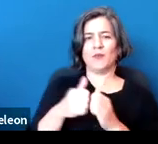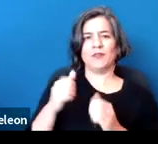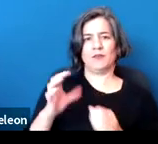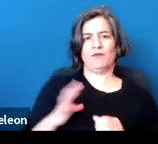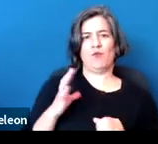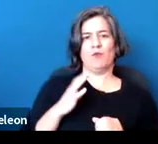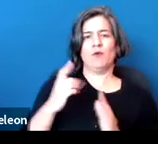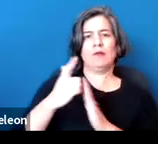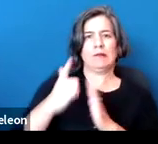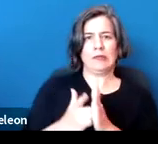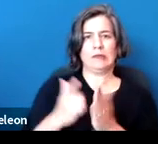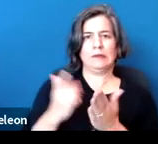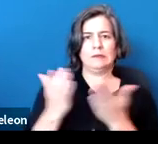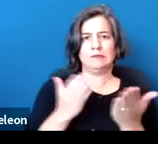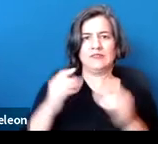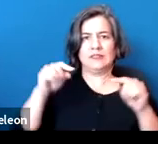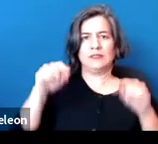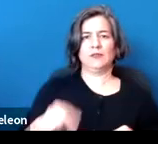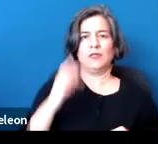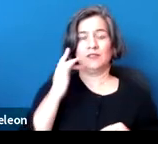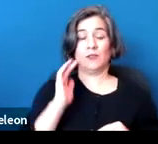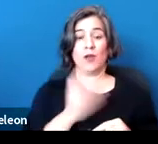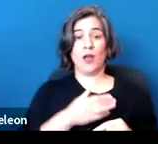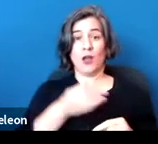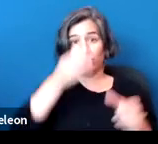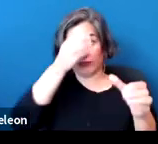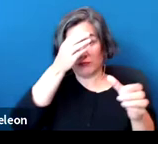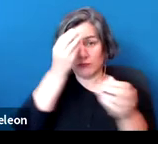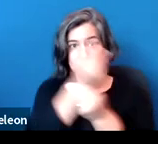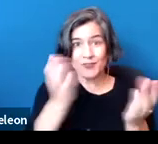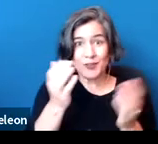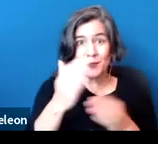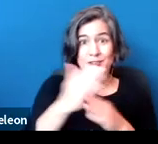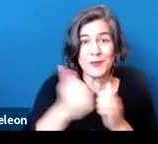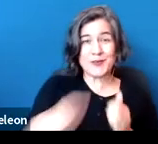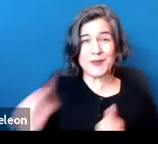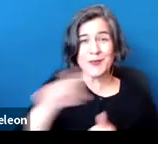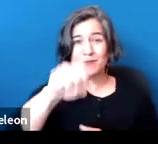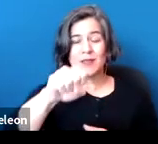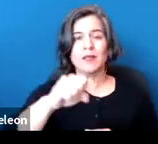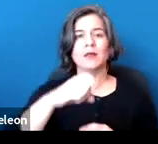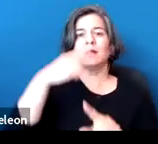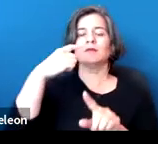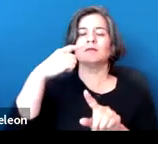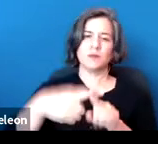so in addition to providing our expertise, we also rely on the trends and issues